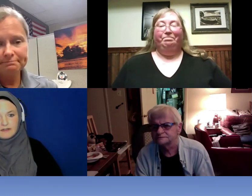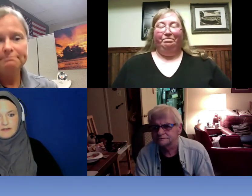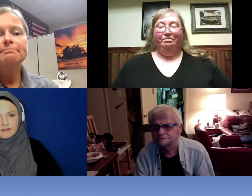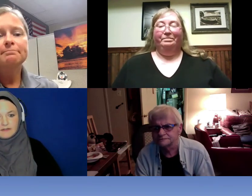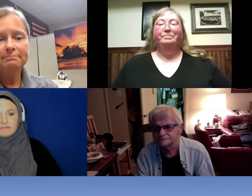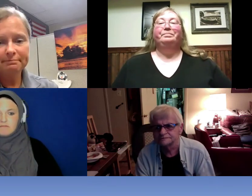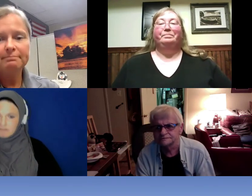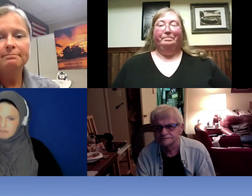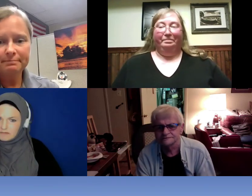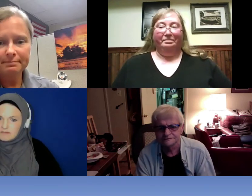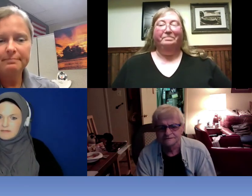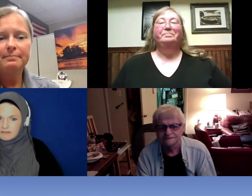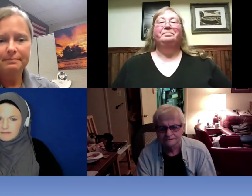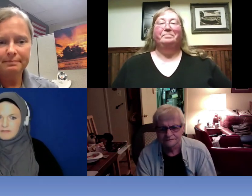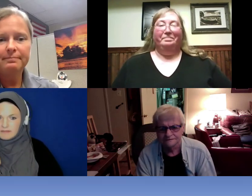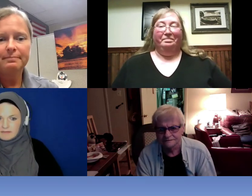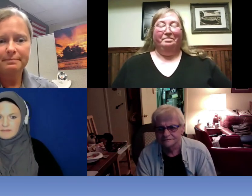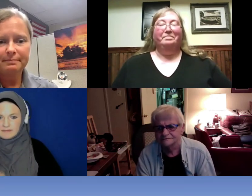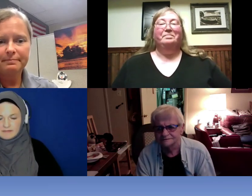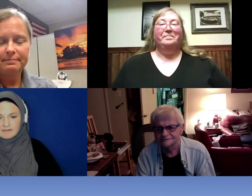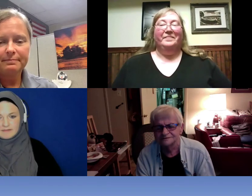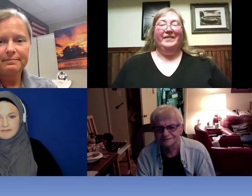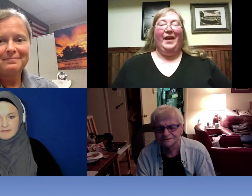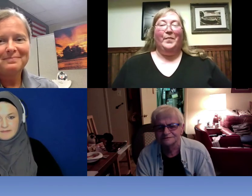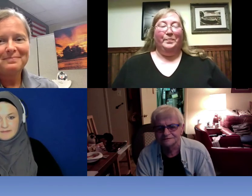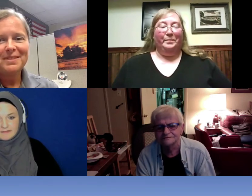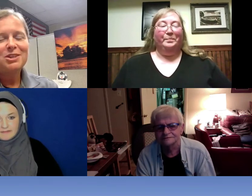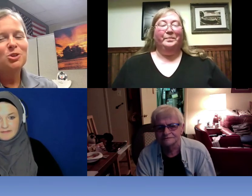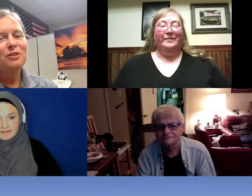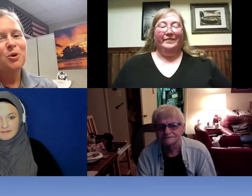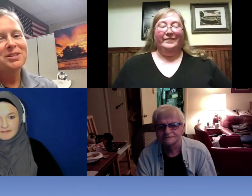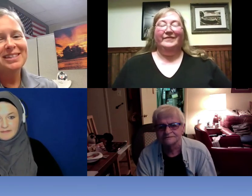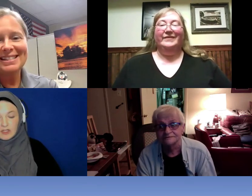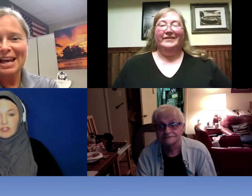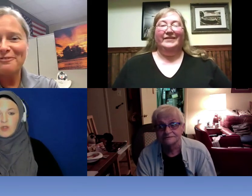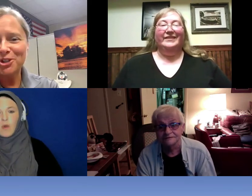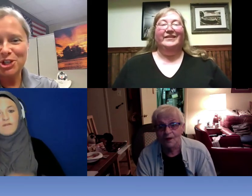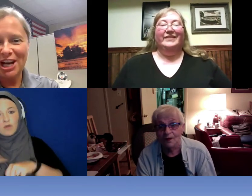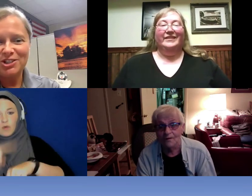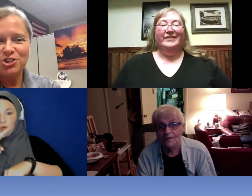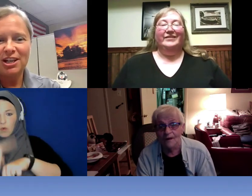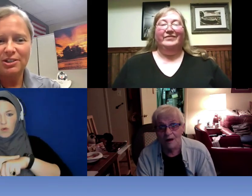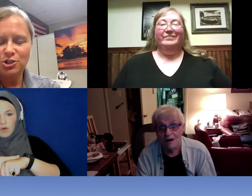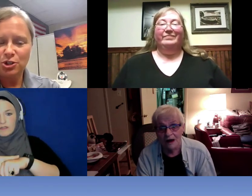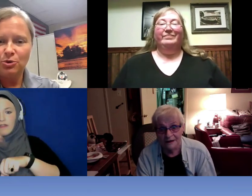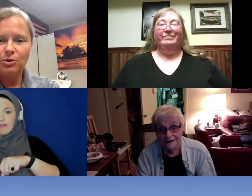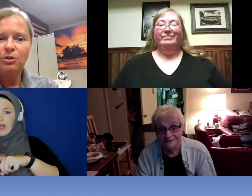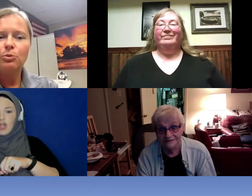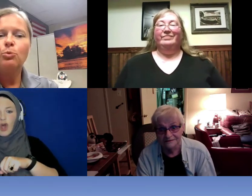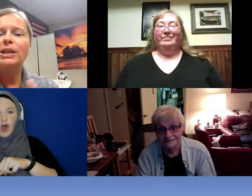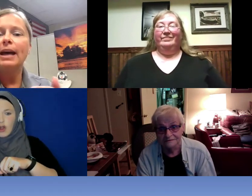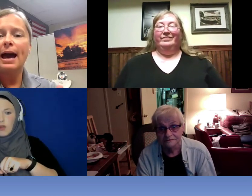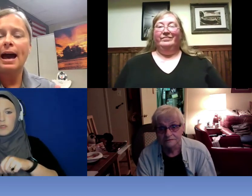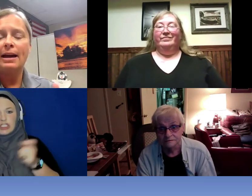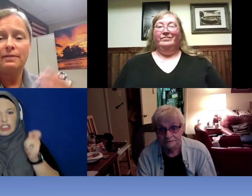Reanna: So, of course that's ever changing too. We had